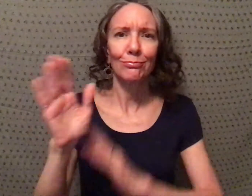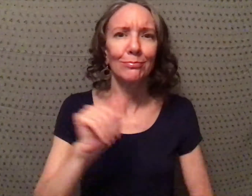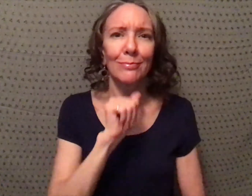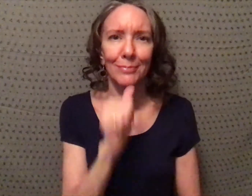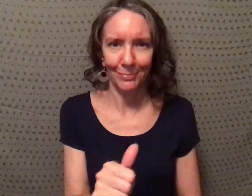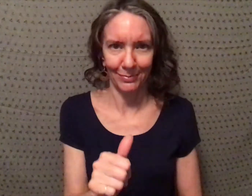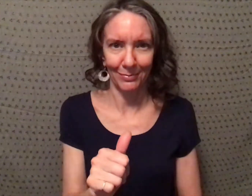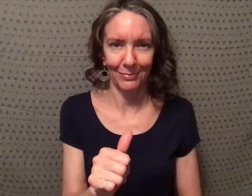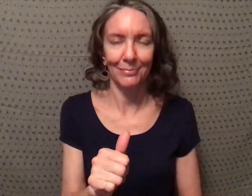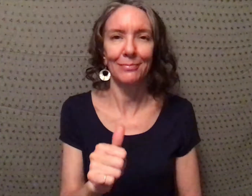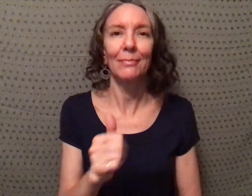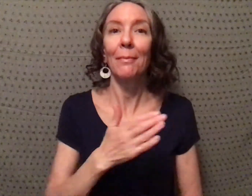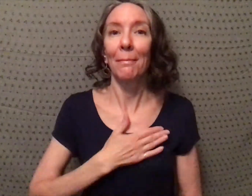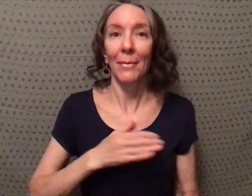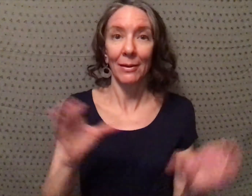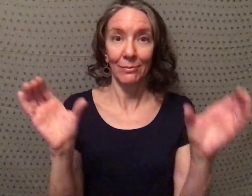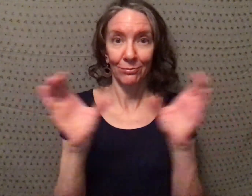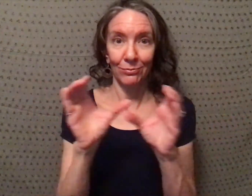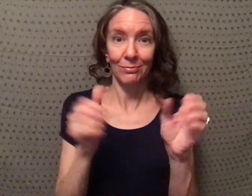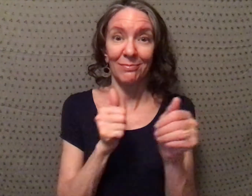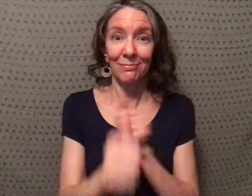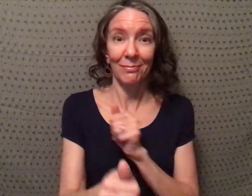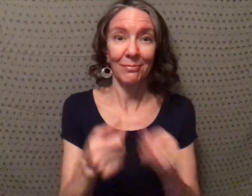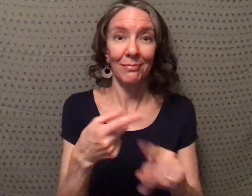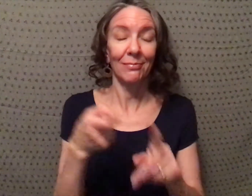worry - my certifications were passed from